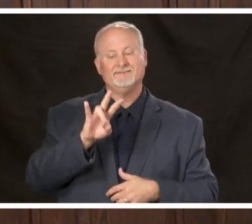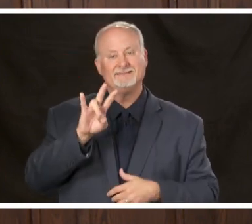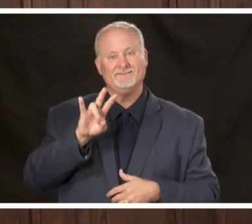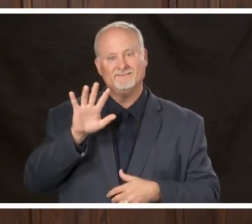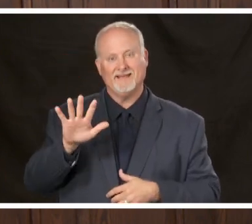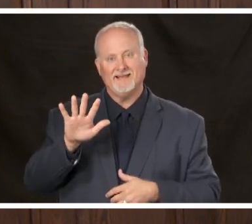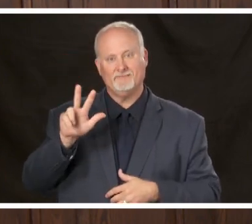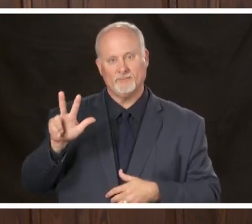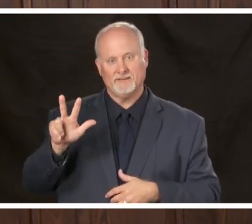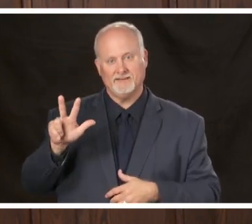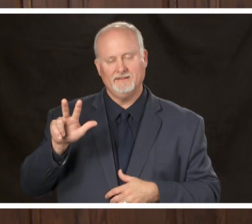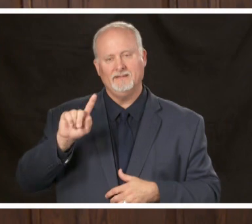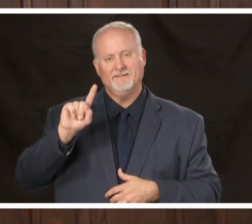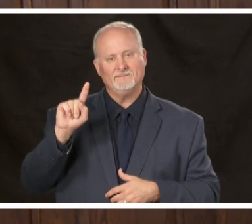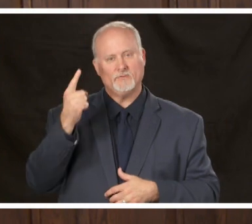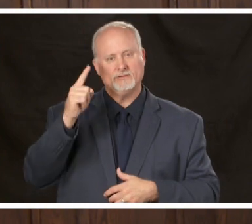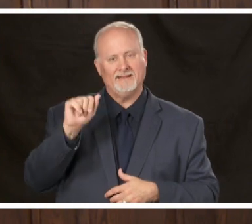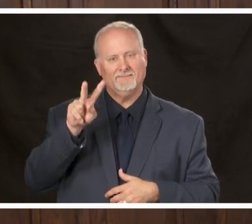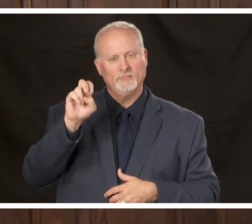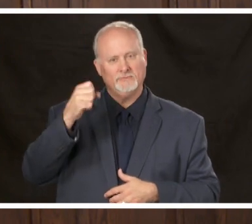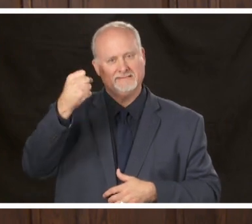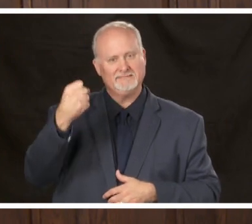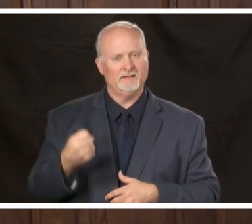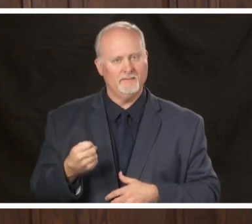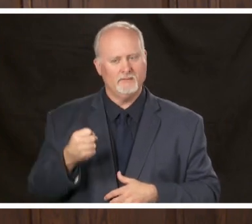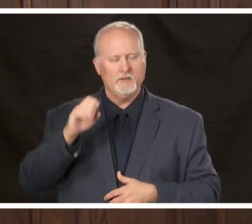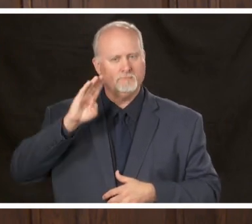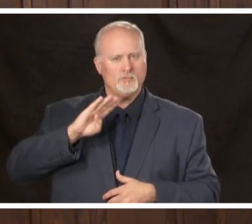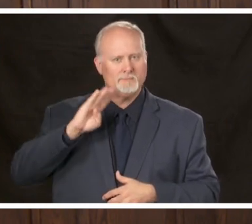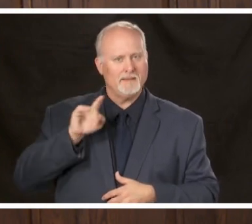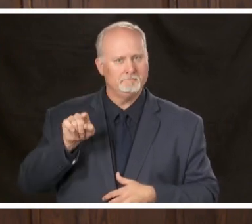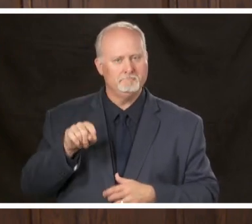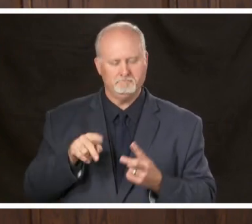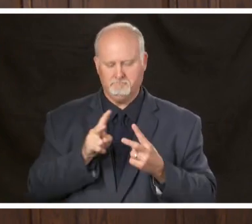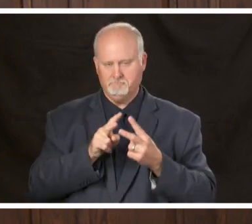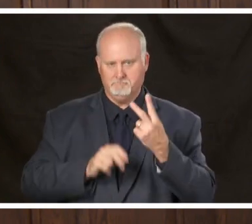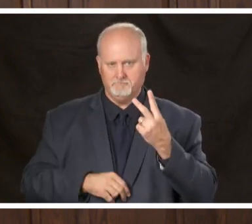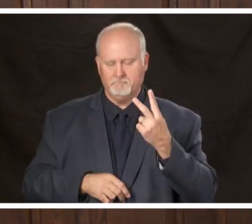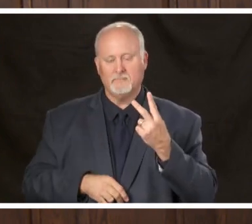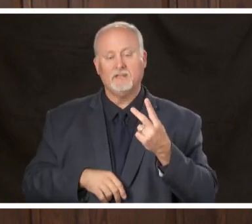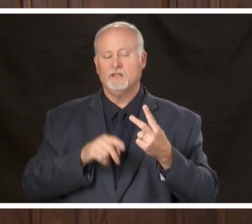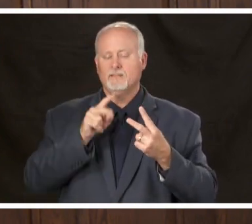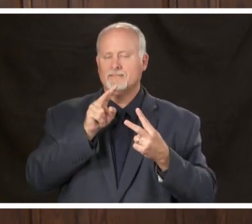1st Avenue South Birmingham as a reminder these will be drive-through